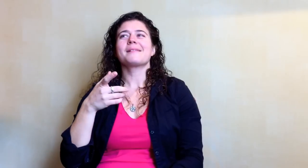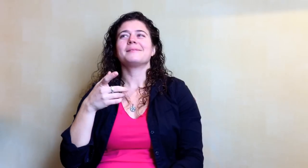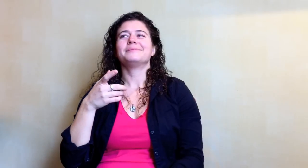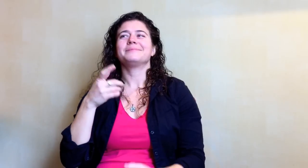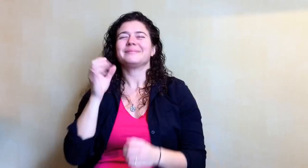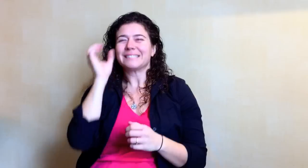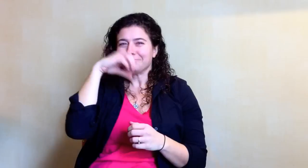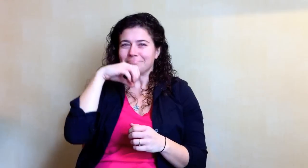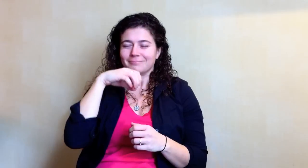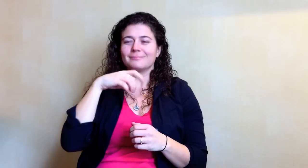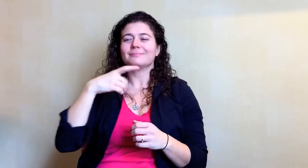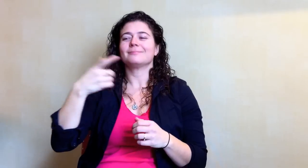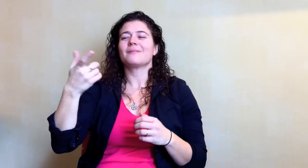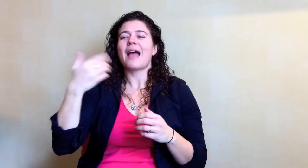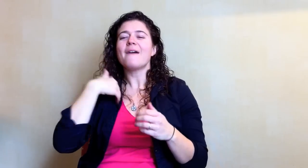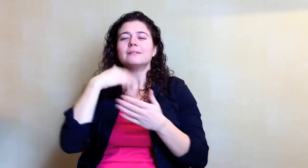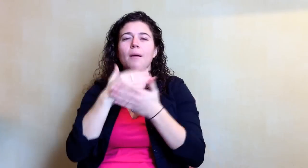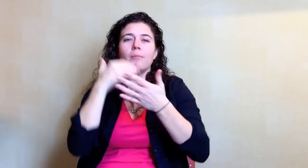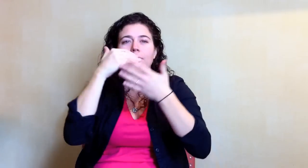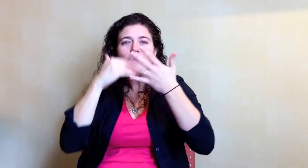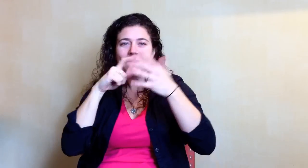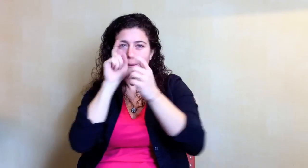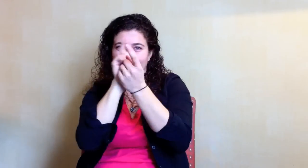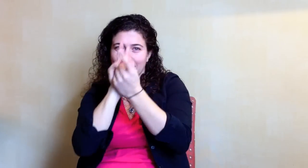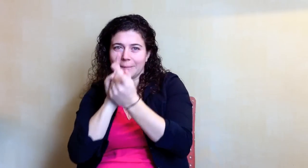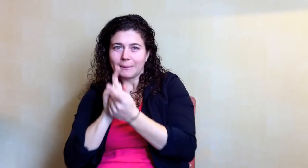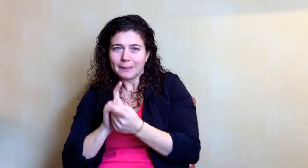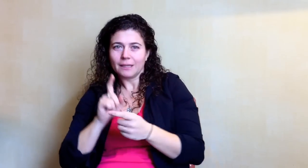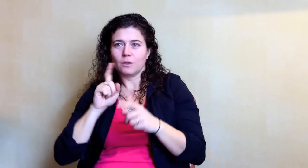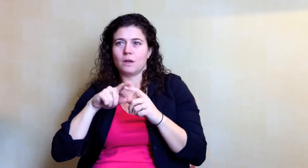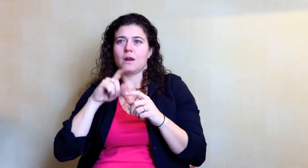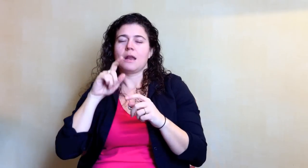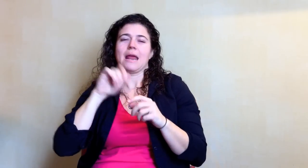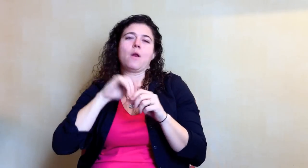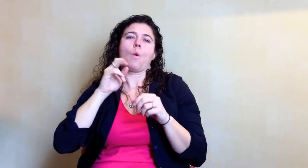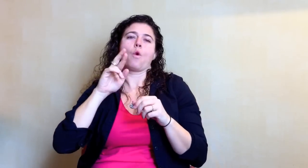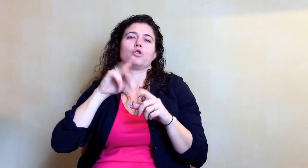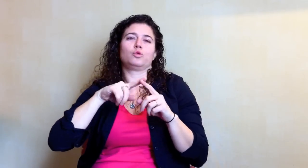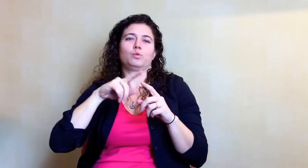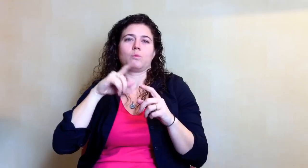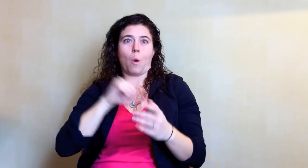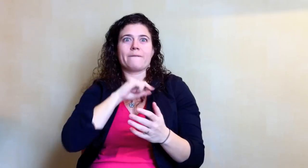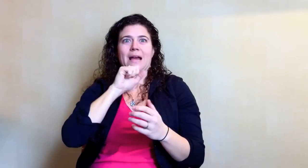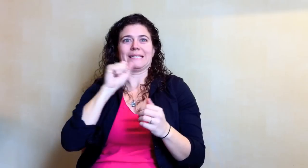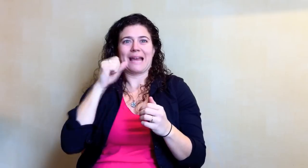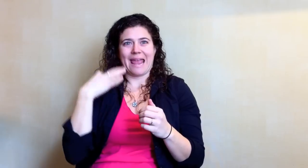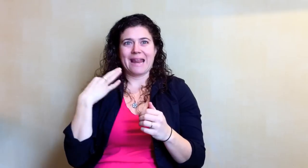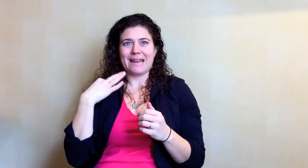Oddly, they do have some requirements each person needs to meet in order to be a qualify as a candidate.